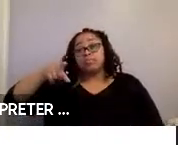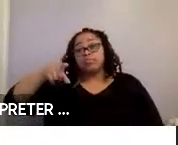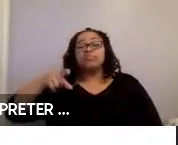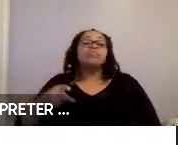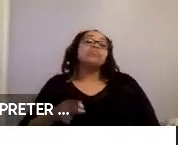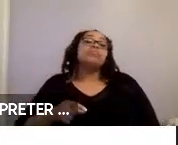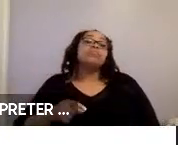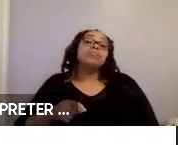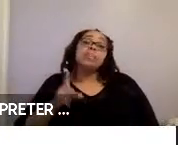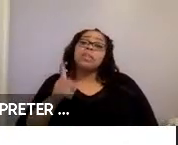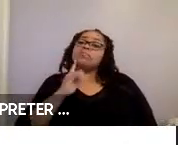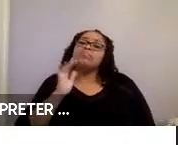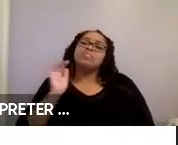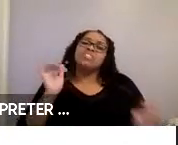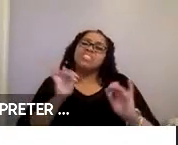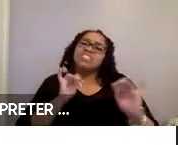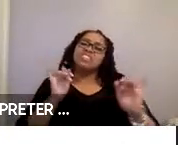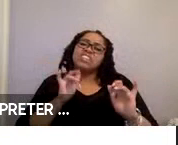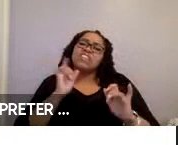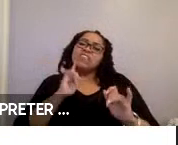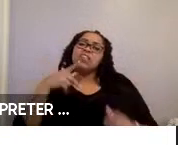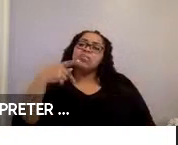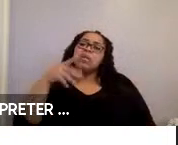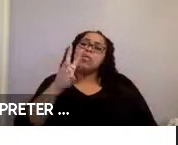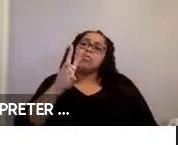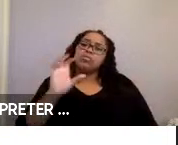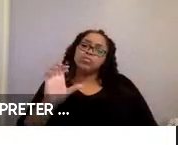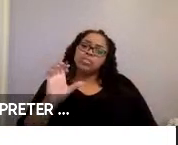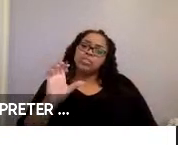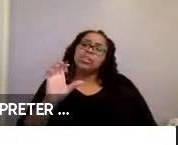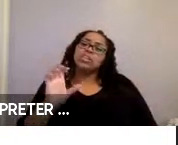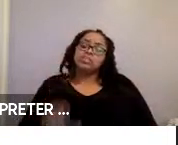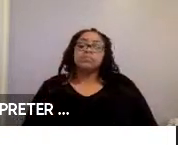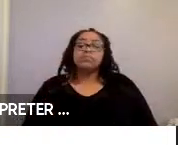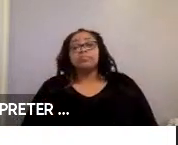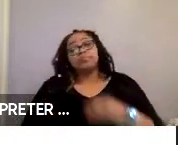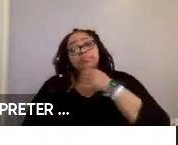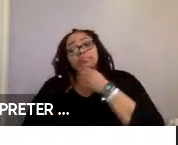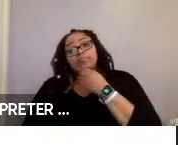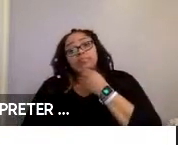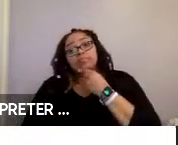And this was quite similar, for our power wheelchair user participants. But all six